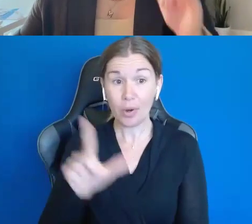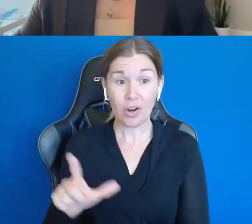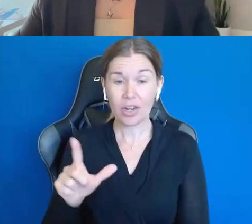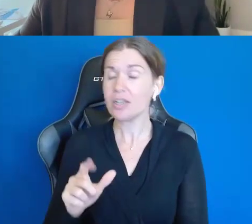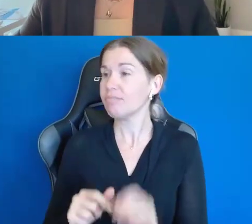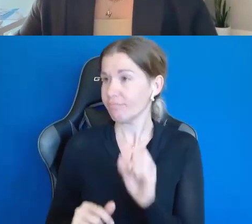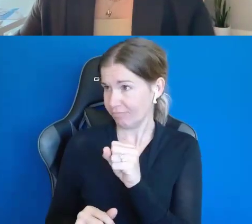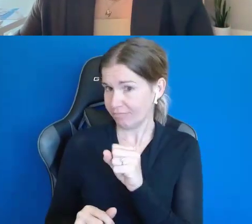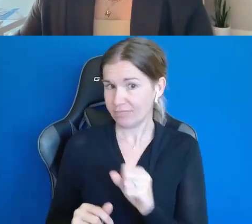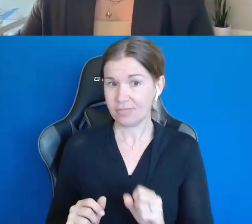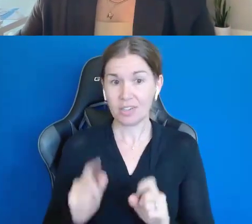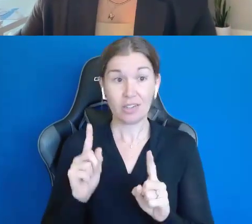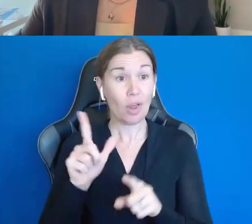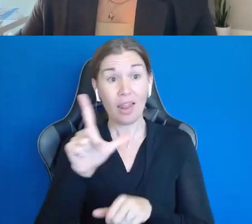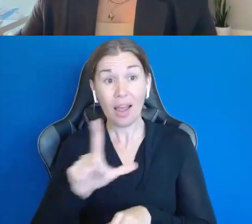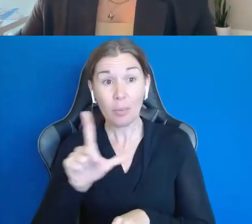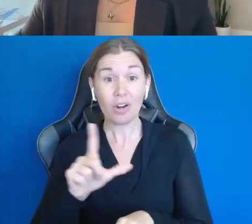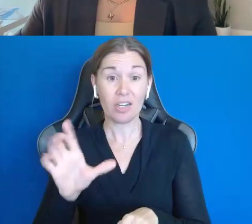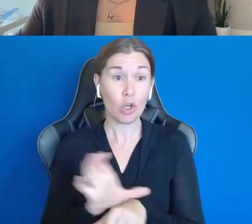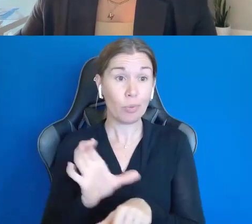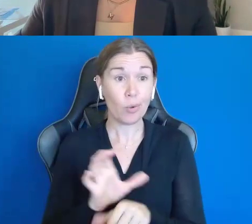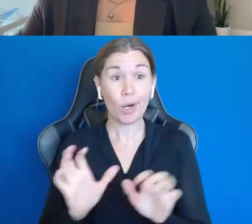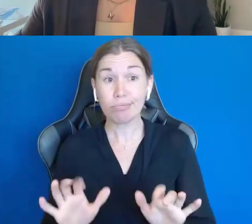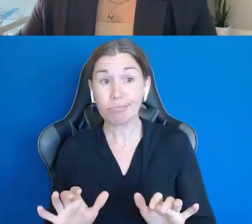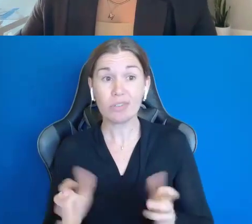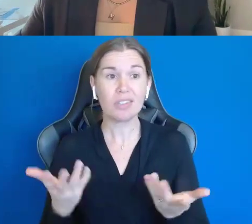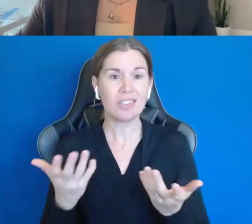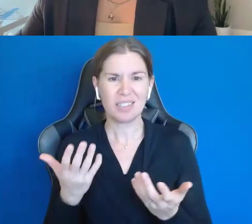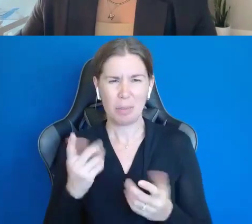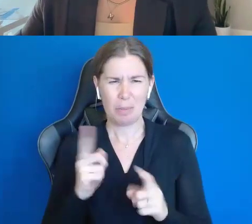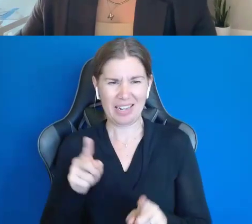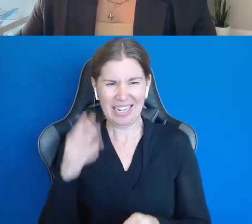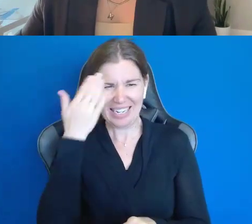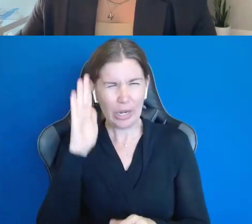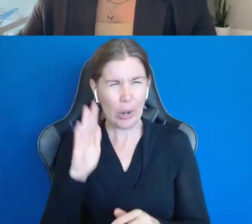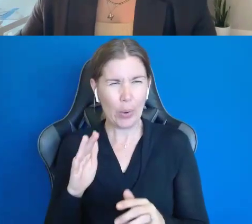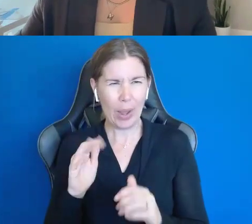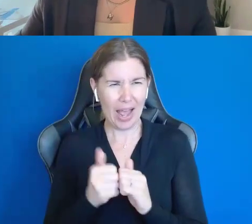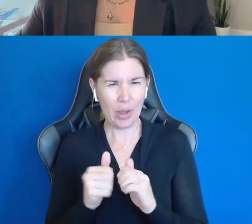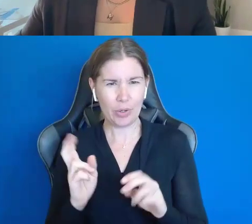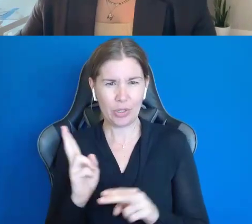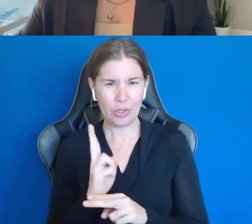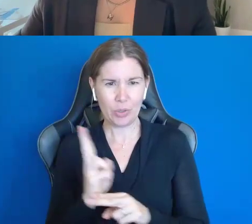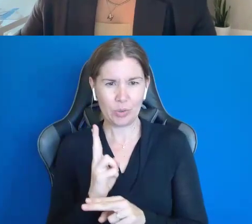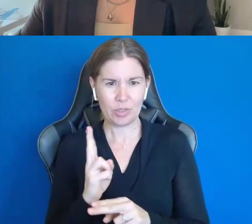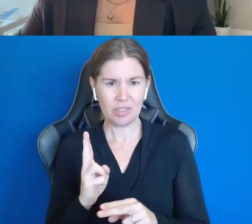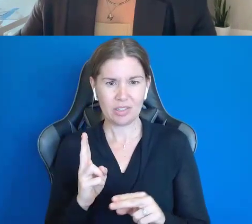And go onto a computer that he really didn't know how to use it, using he didn't have an email, right?